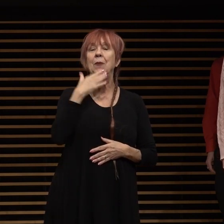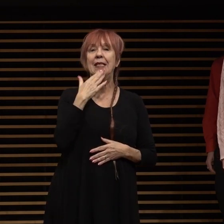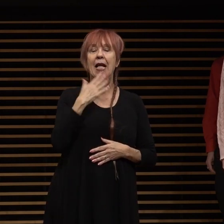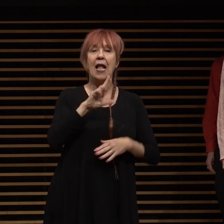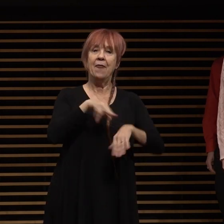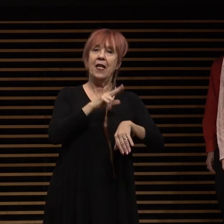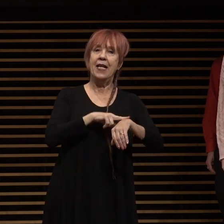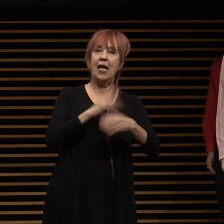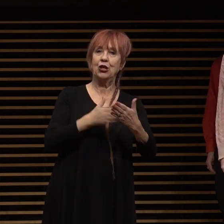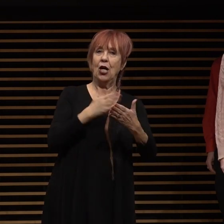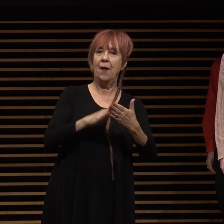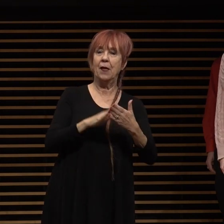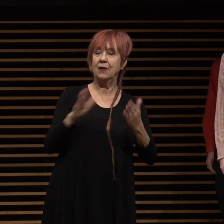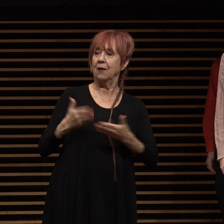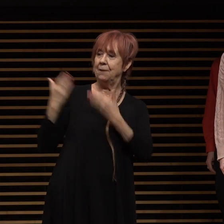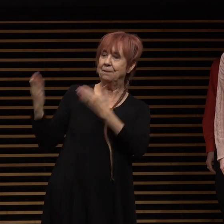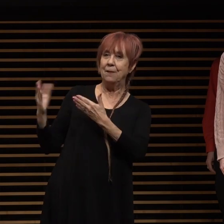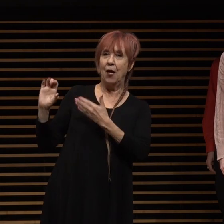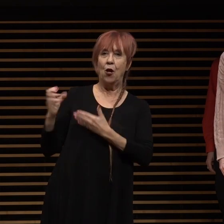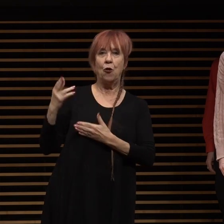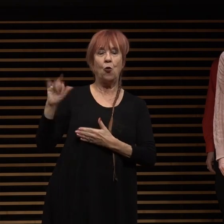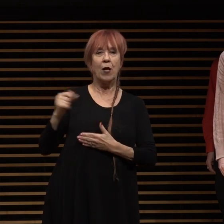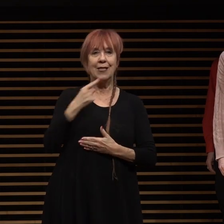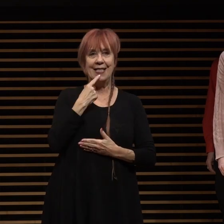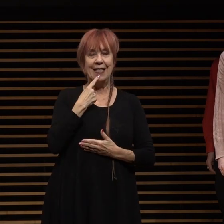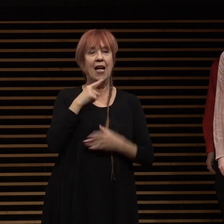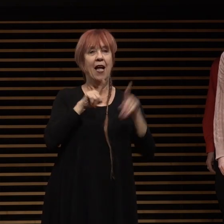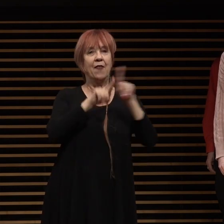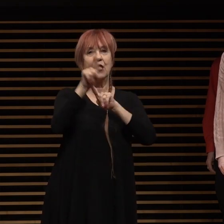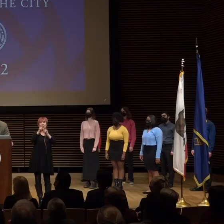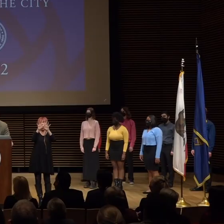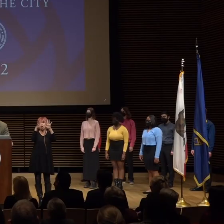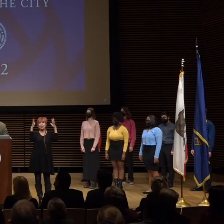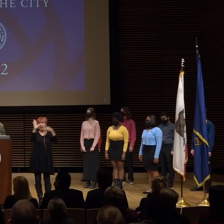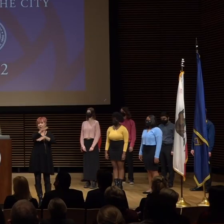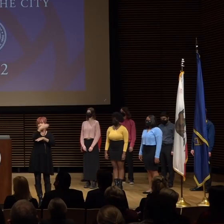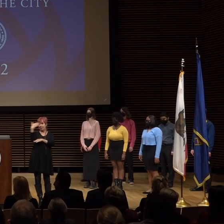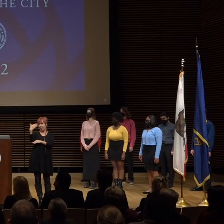so i'm going to turn over to the choir to sing the star-spangled banner